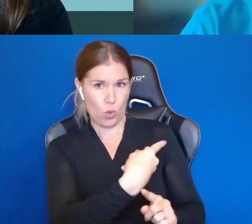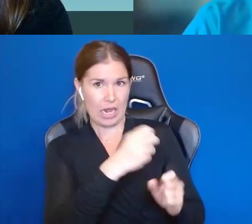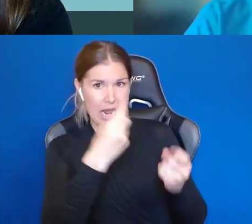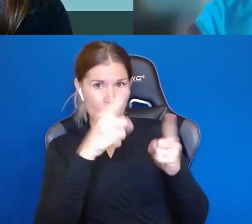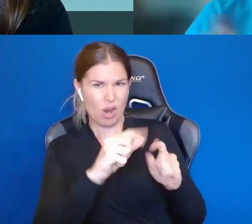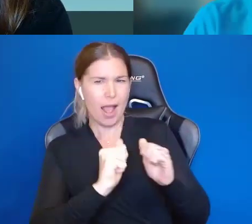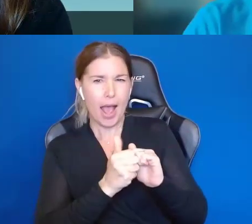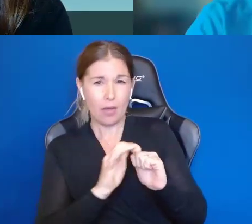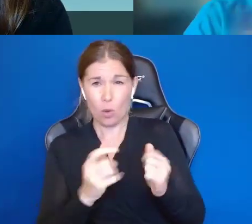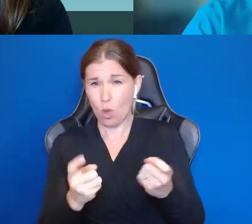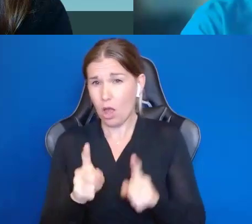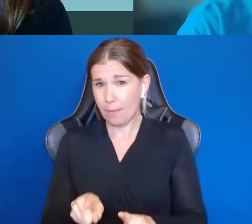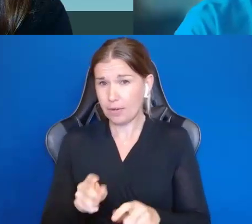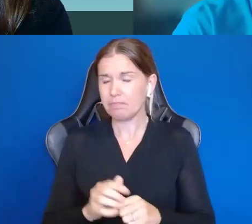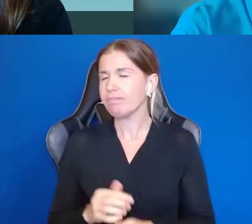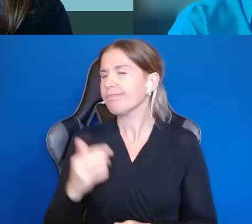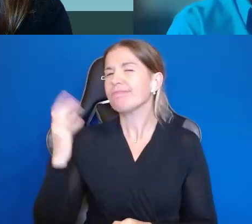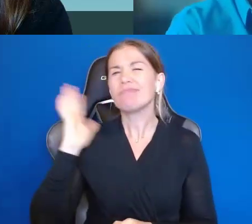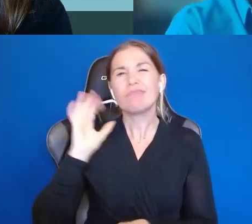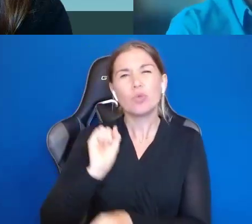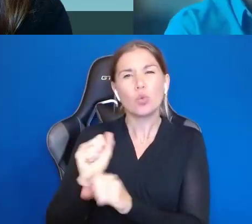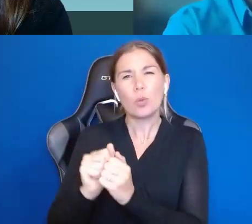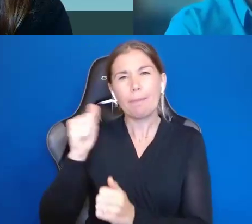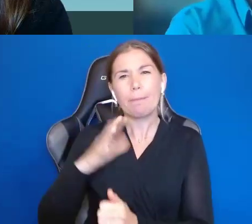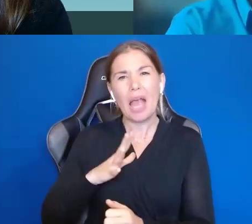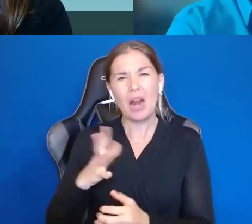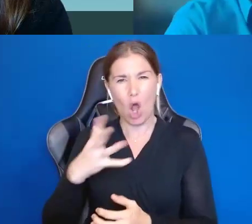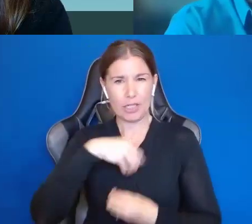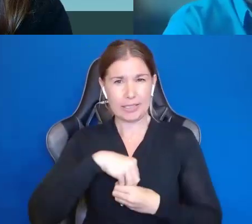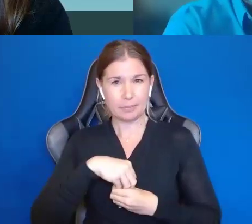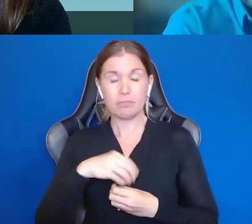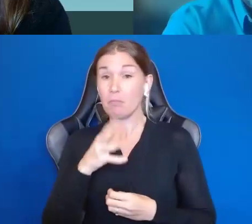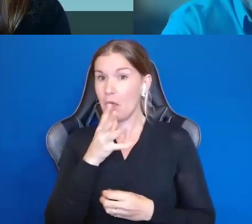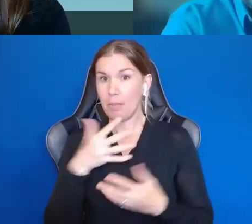I worked with a young man with autism once and his mom was primarily afraid that he would be swindled,